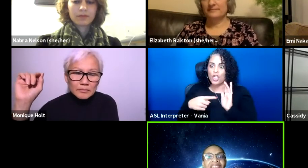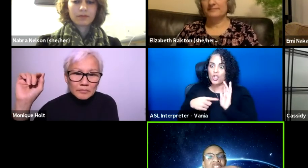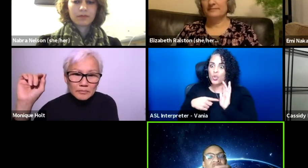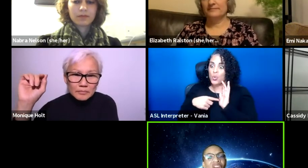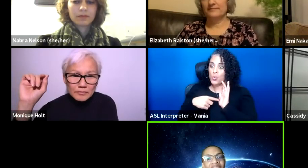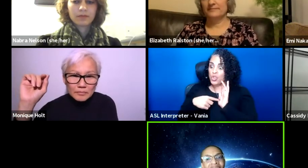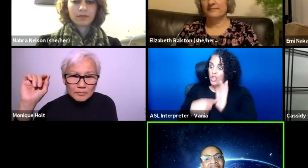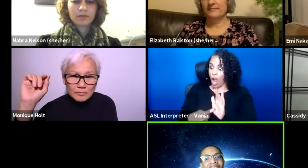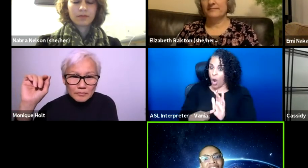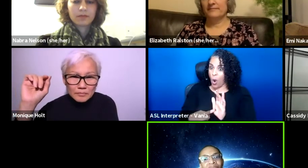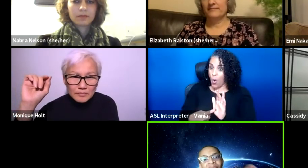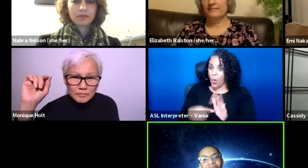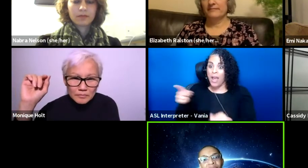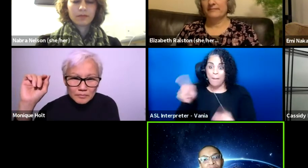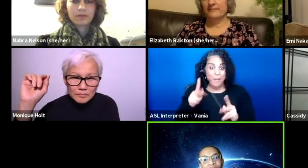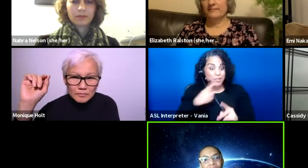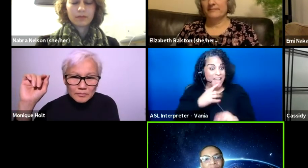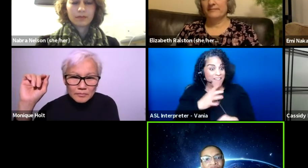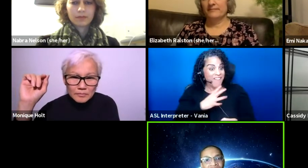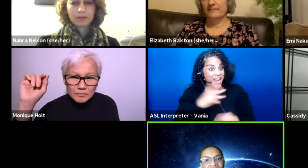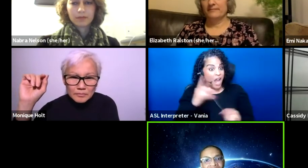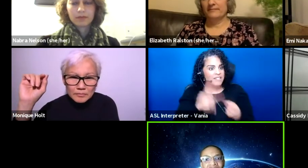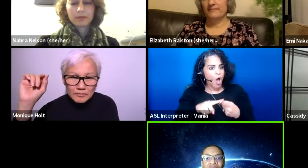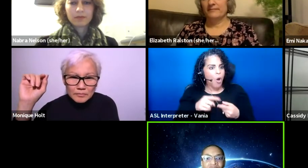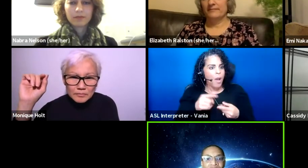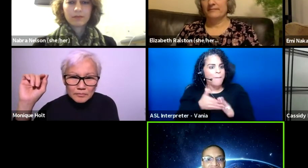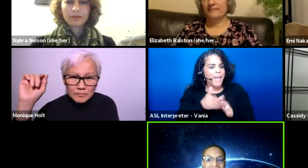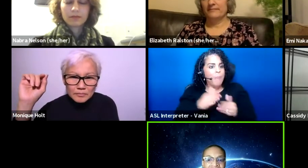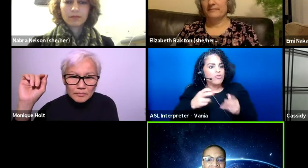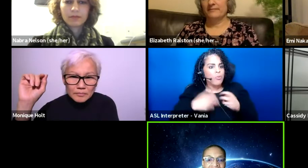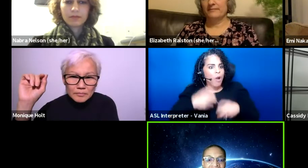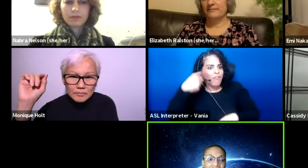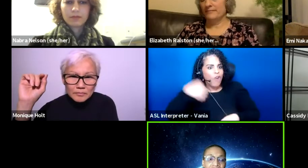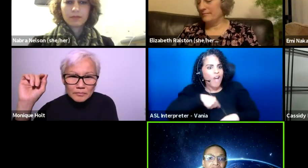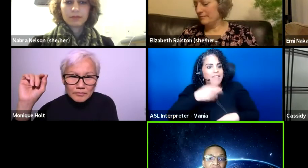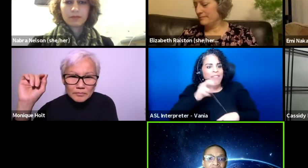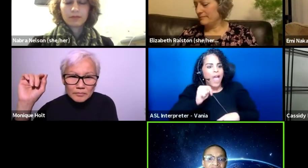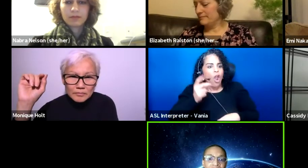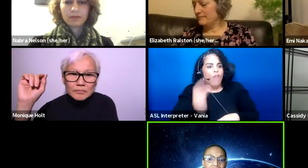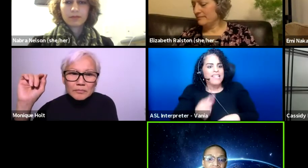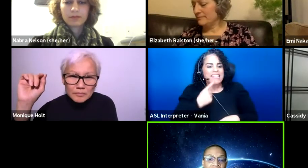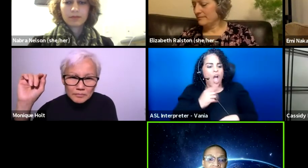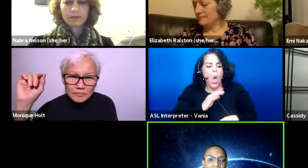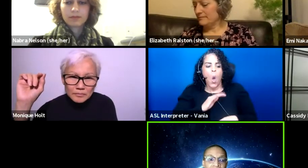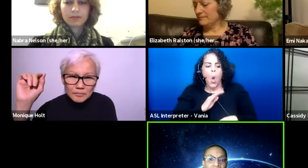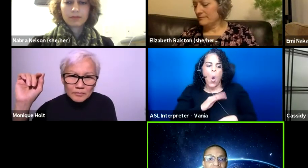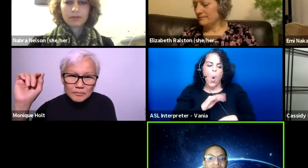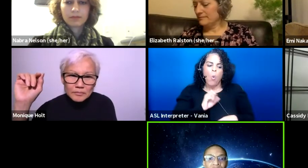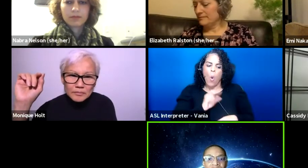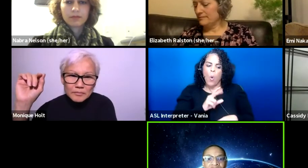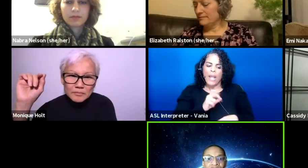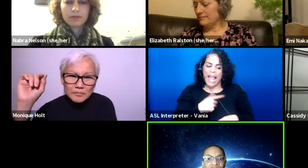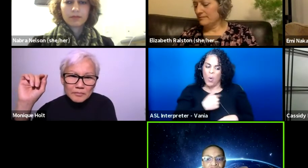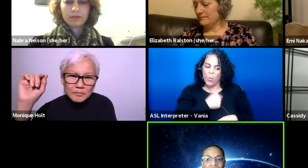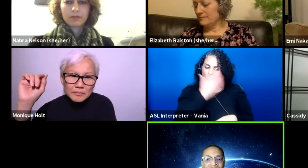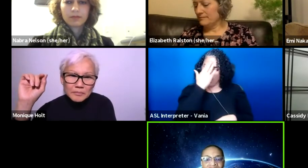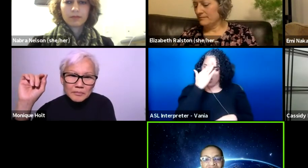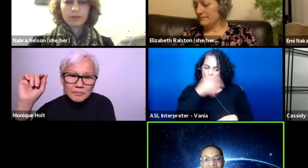it's fine until it becomes a problem for us, then all of a sudden it's okay, well, well, we know that you're doing these things